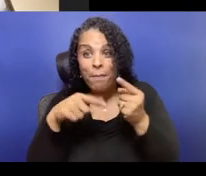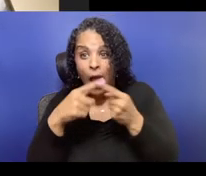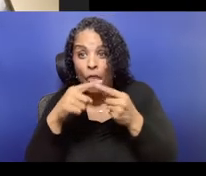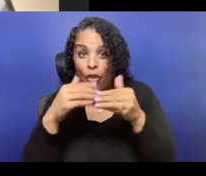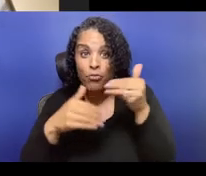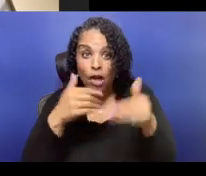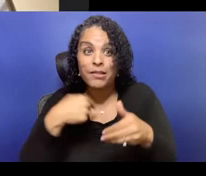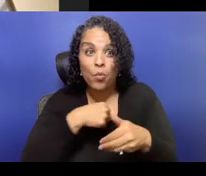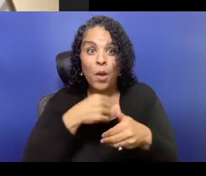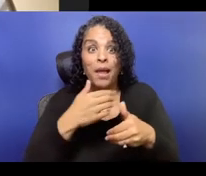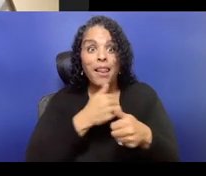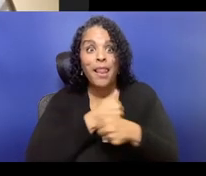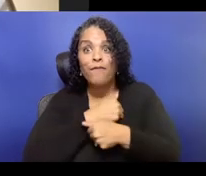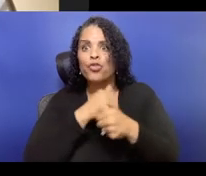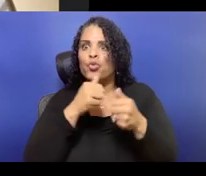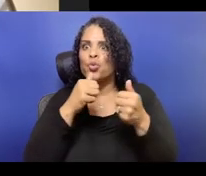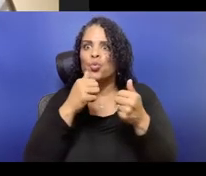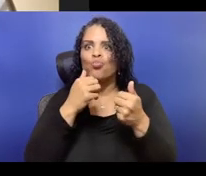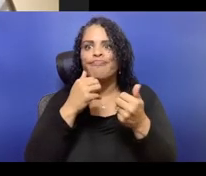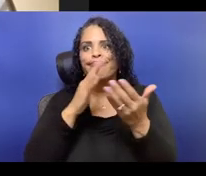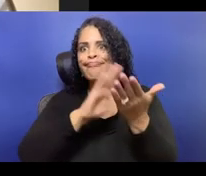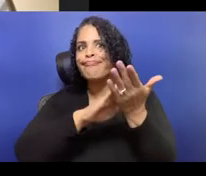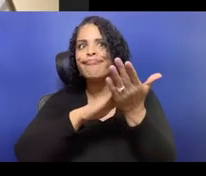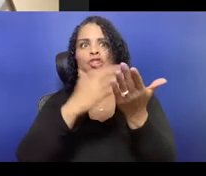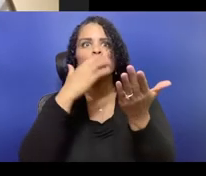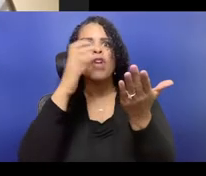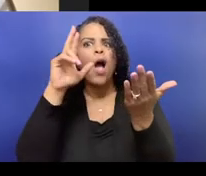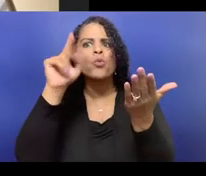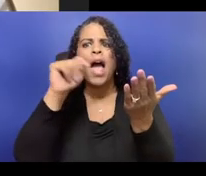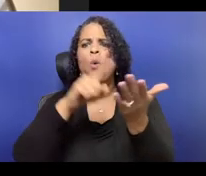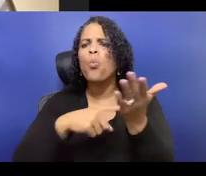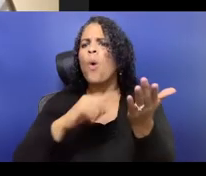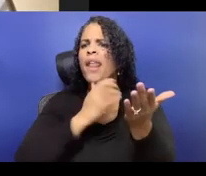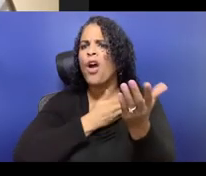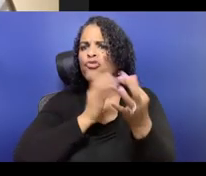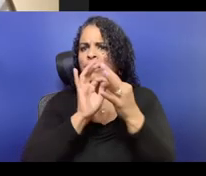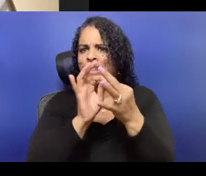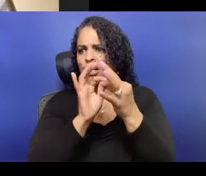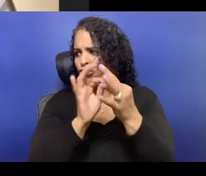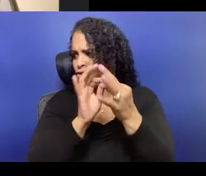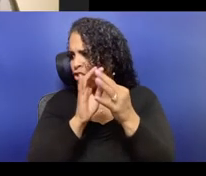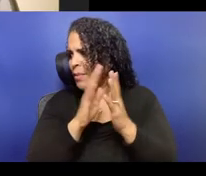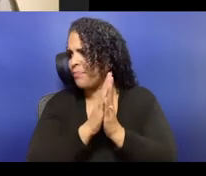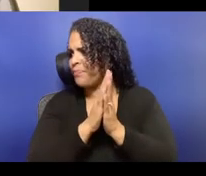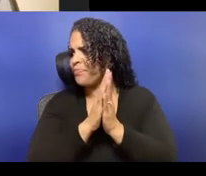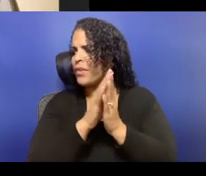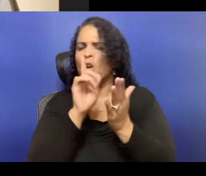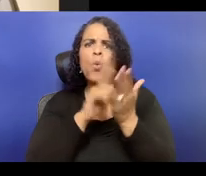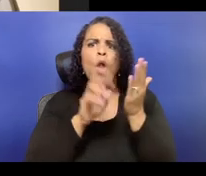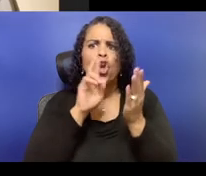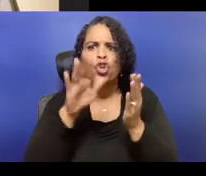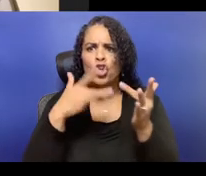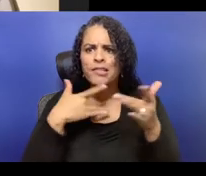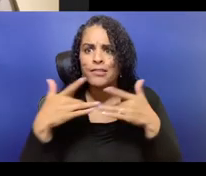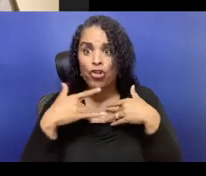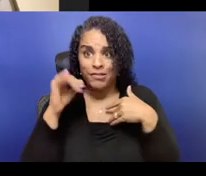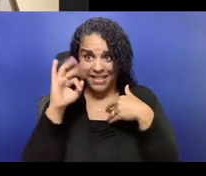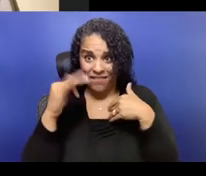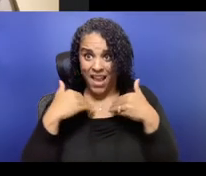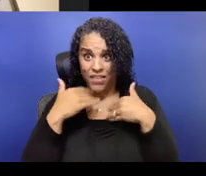that had previously, like they'd given $18 because that's the maximum that they, and they're like, "Yes, I am supporting theater."